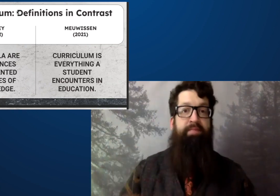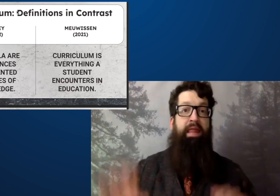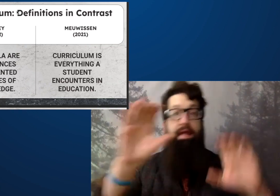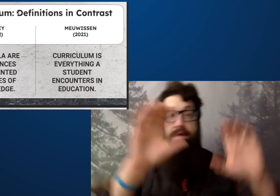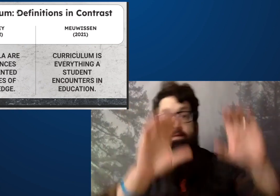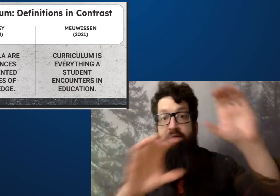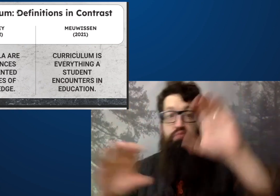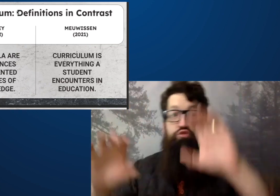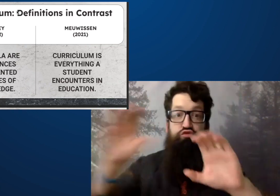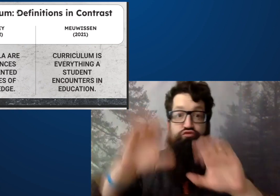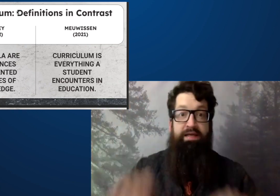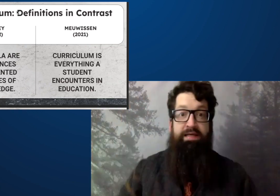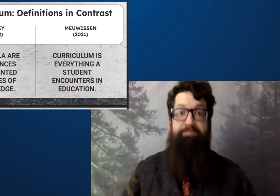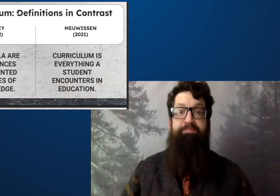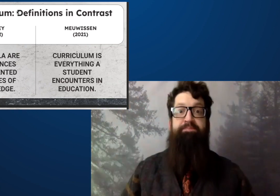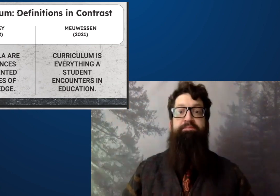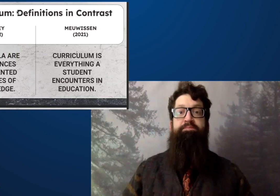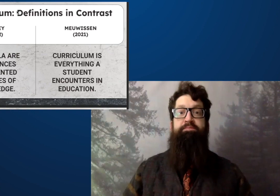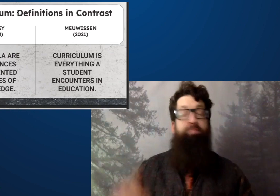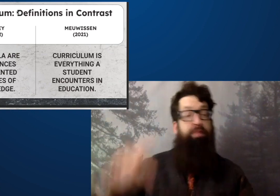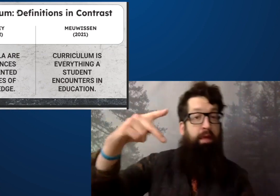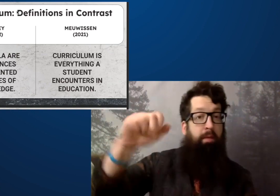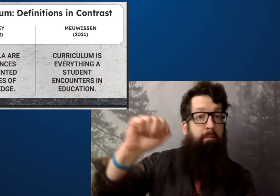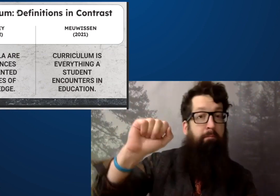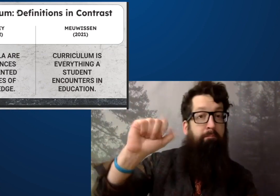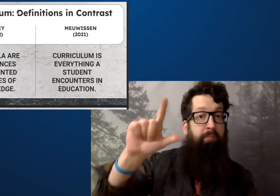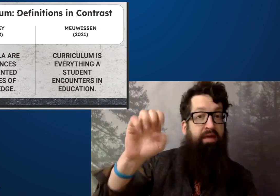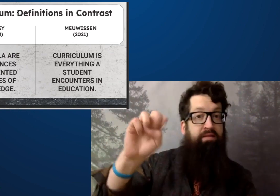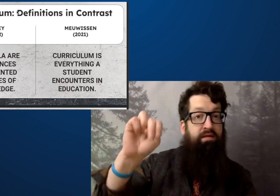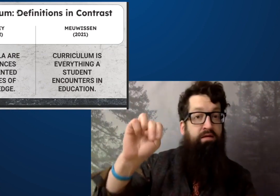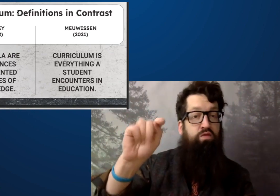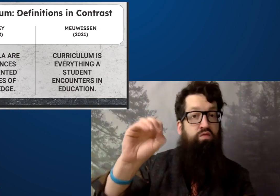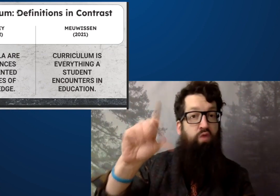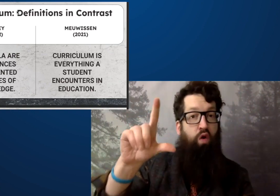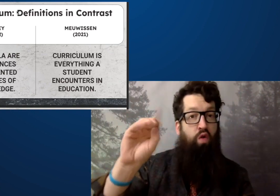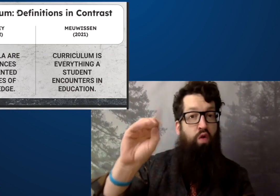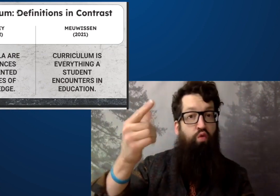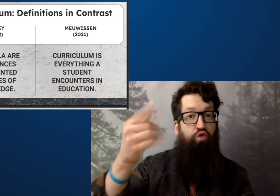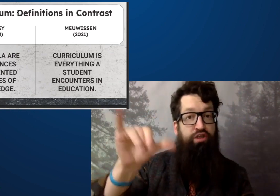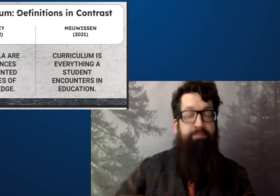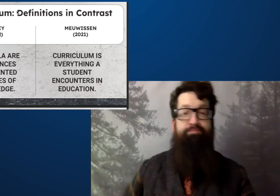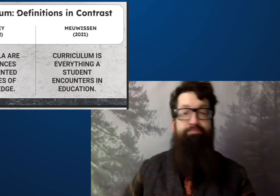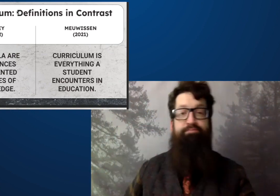anthropology, and other research,